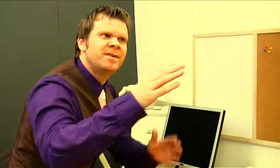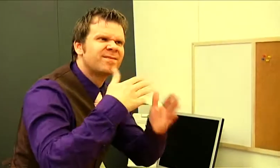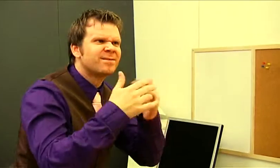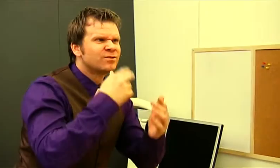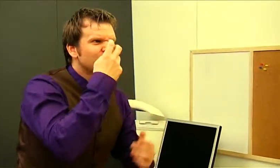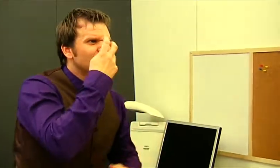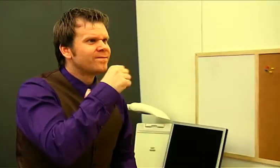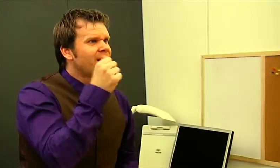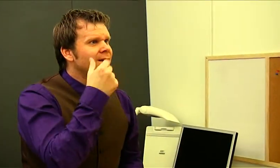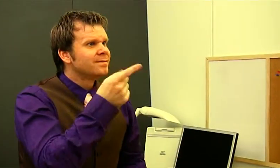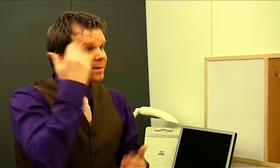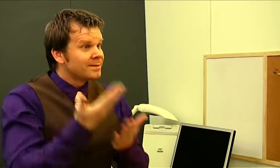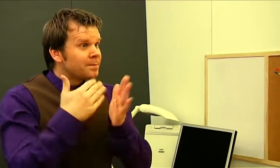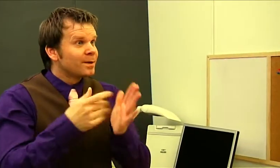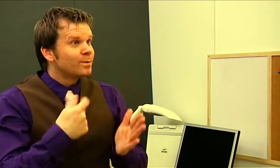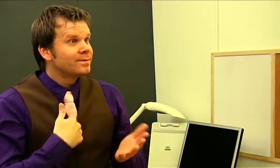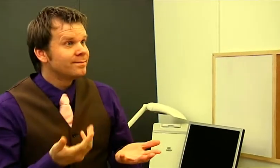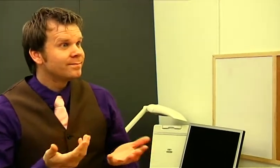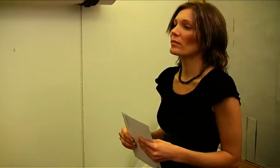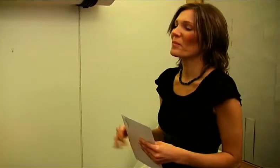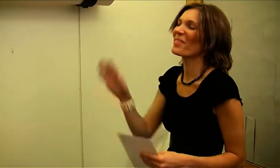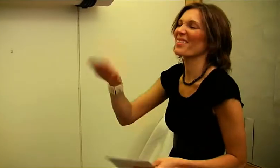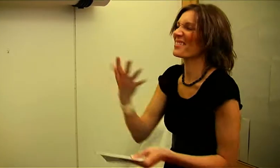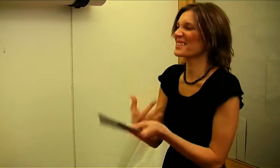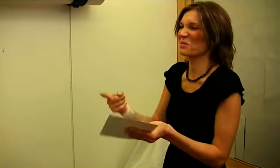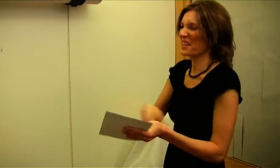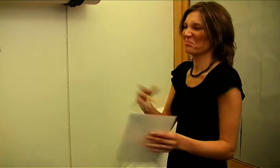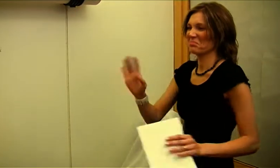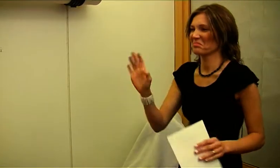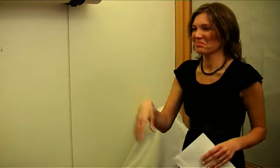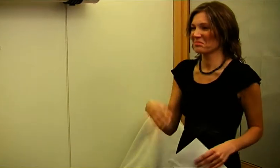Why are you looking for Felix? Can I help you with anything? No, it's nothing special.